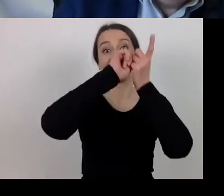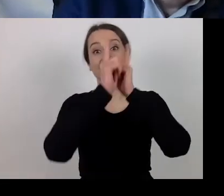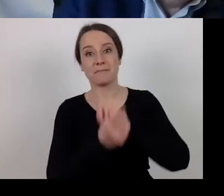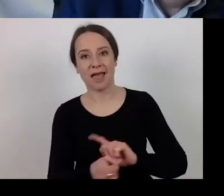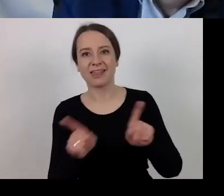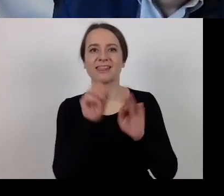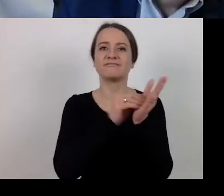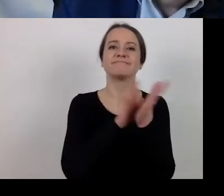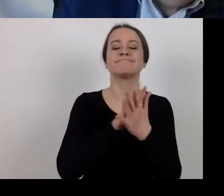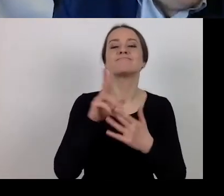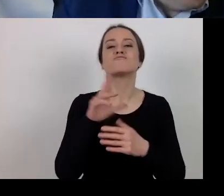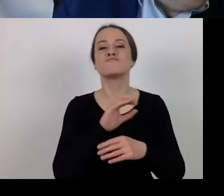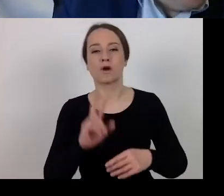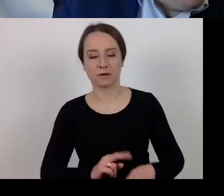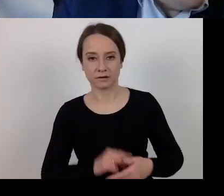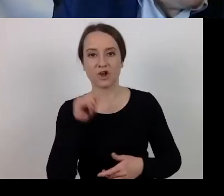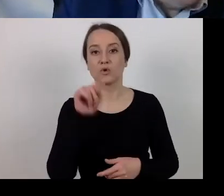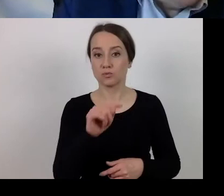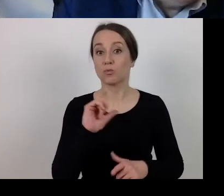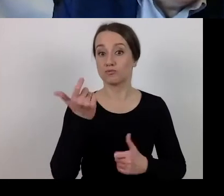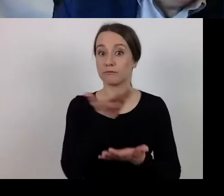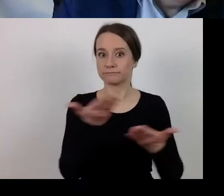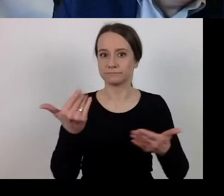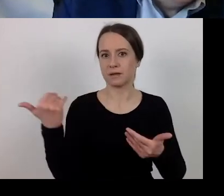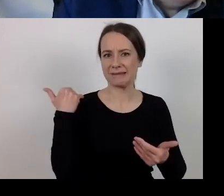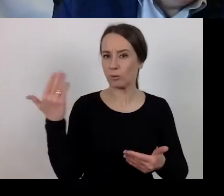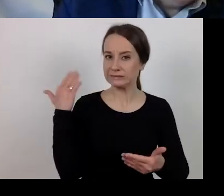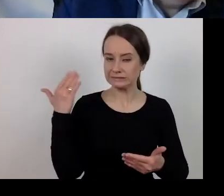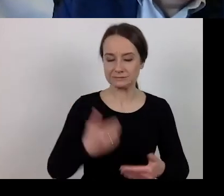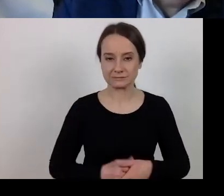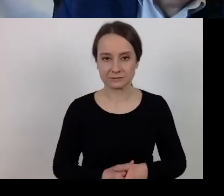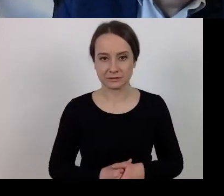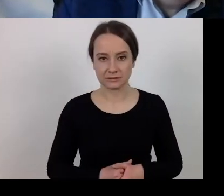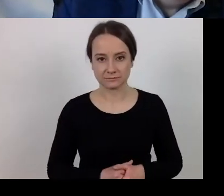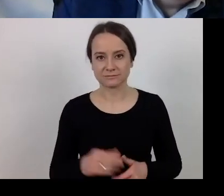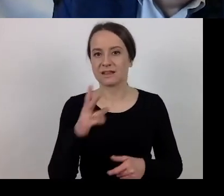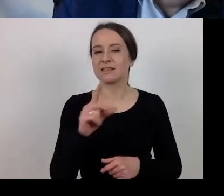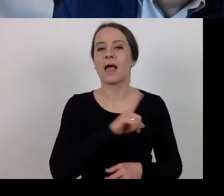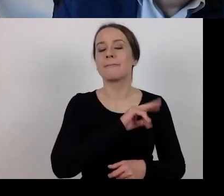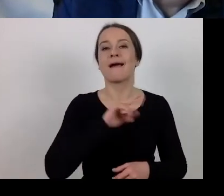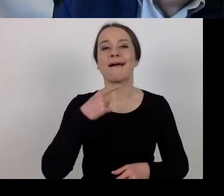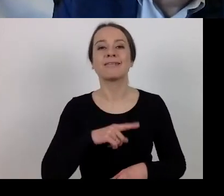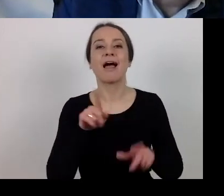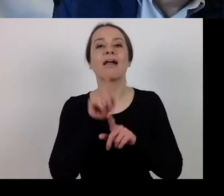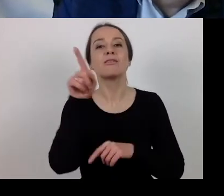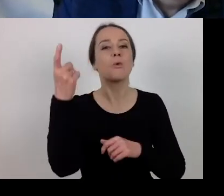What I presented to you does not apply to PKD code, but to funds for companies